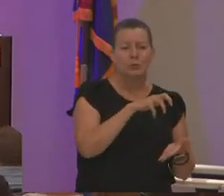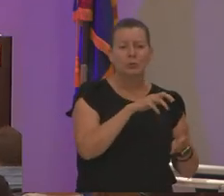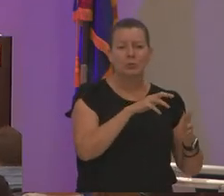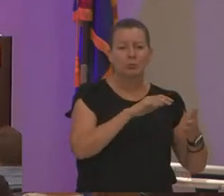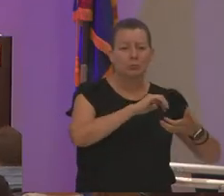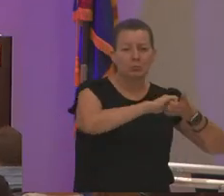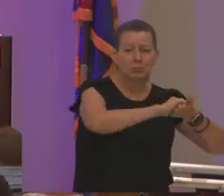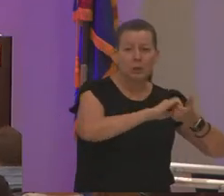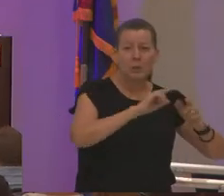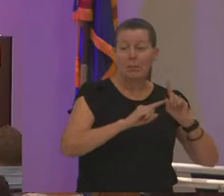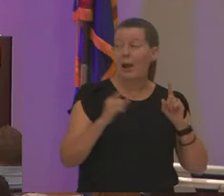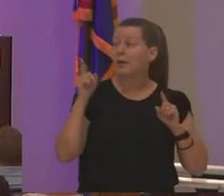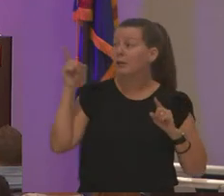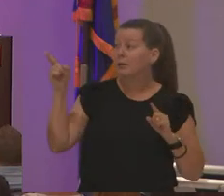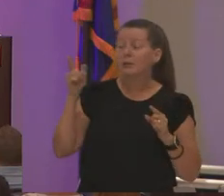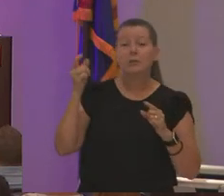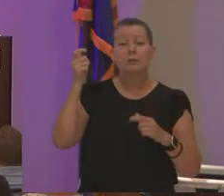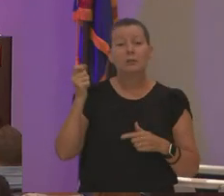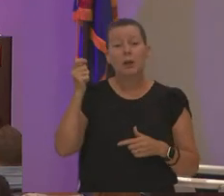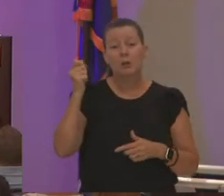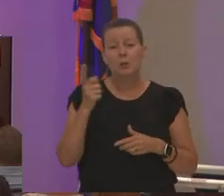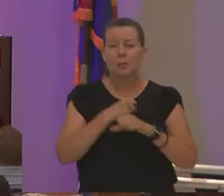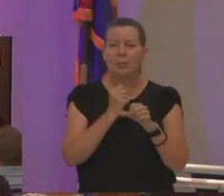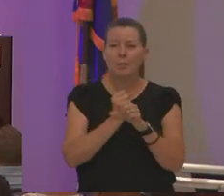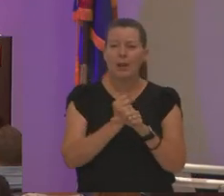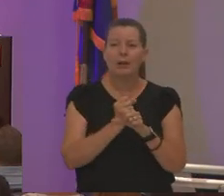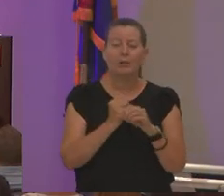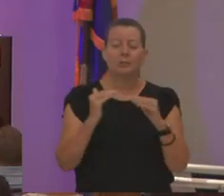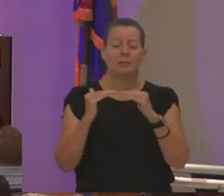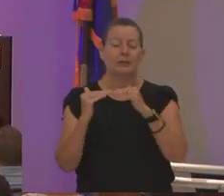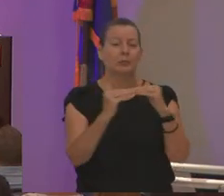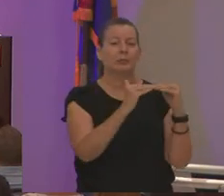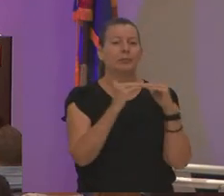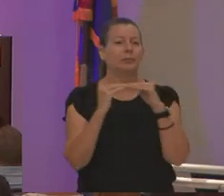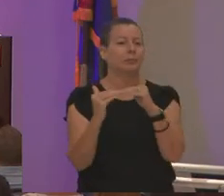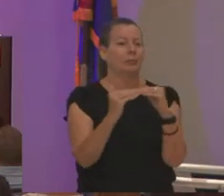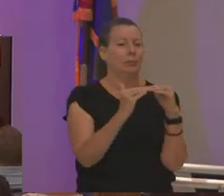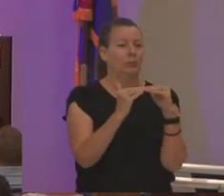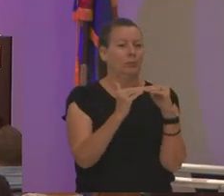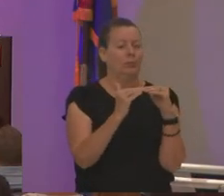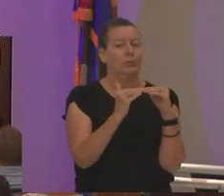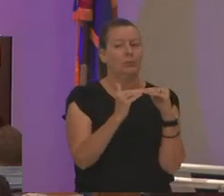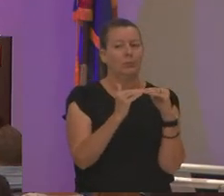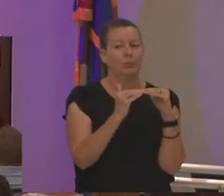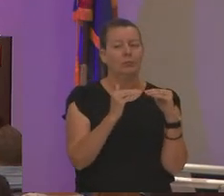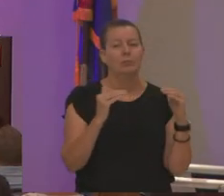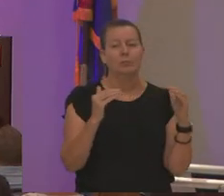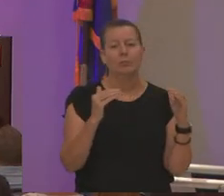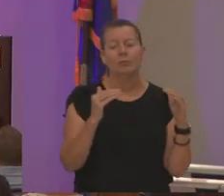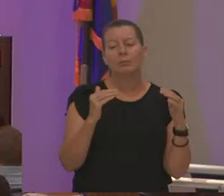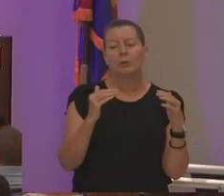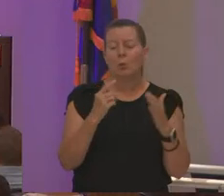scholarship has made it so that it equalizes and equitizes the field and it what's amazing